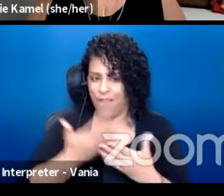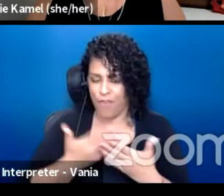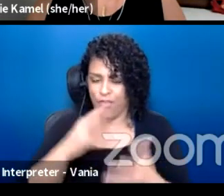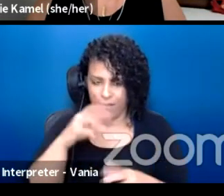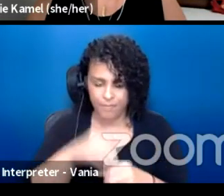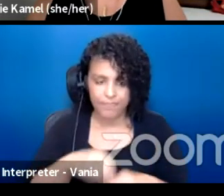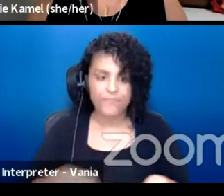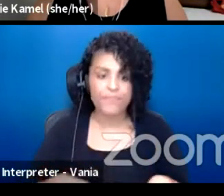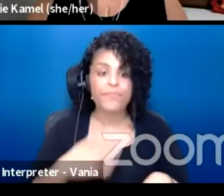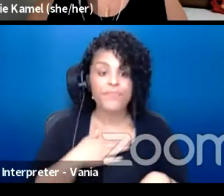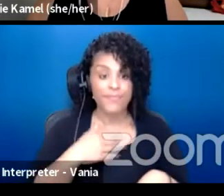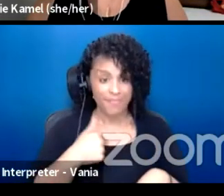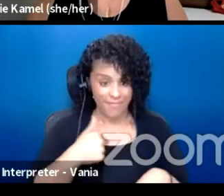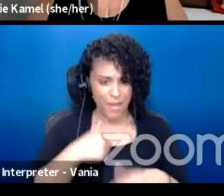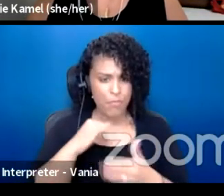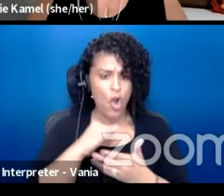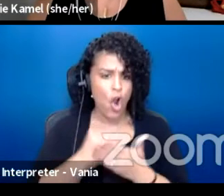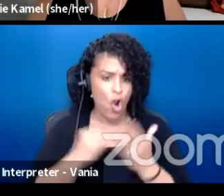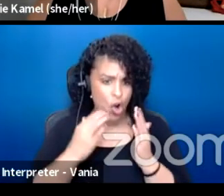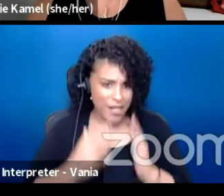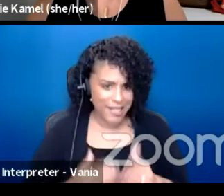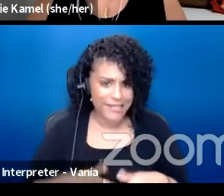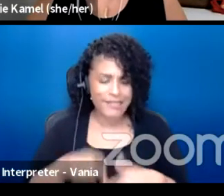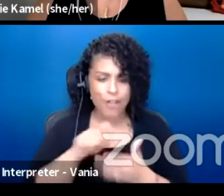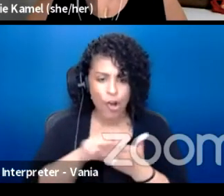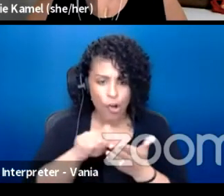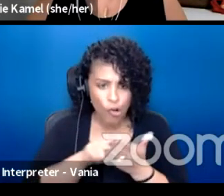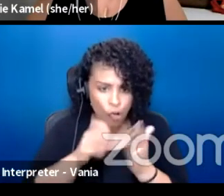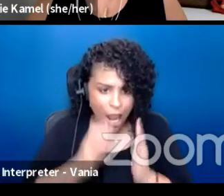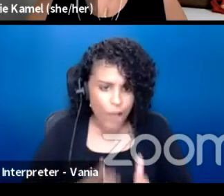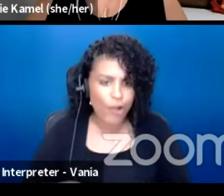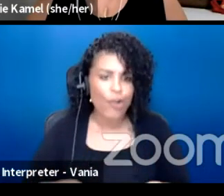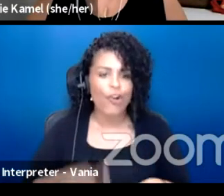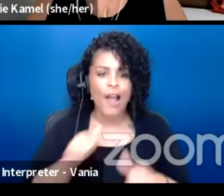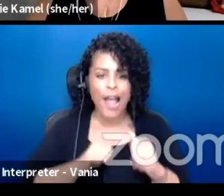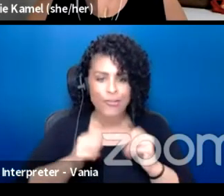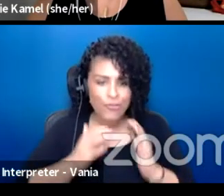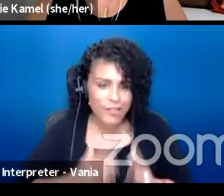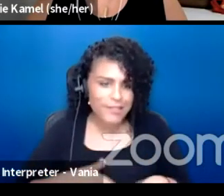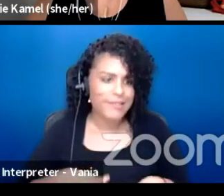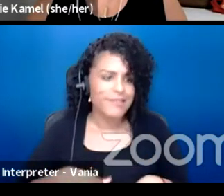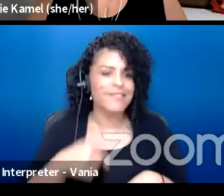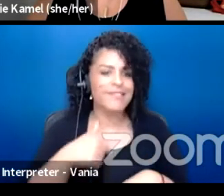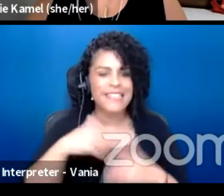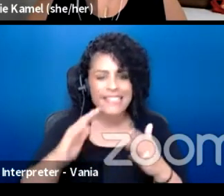I'm also a artist, I'm writer, I'm an actress. I sing, I do all the things.